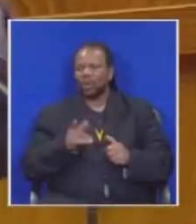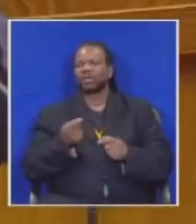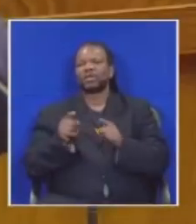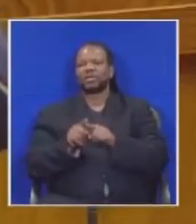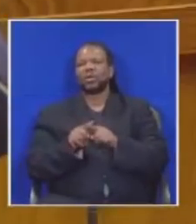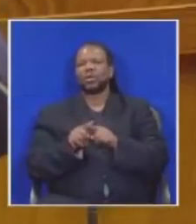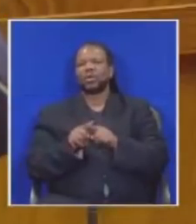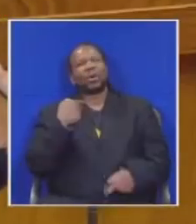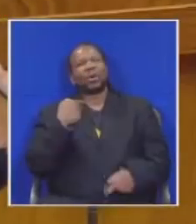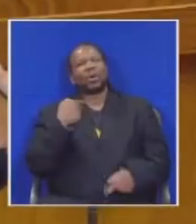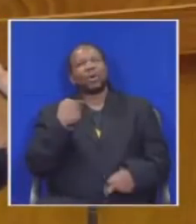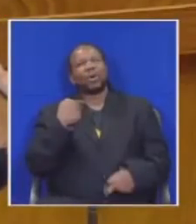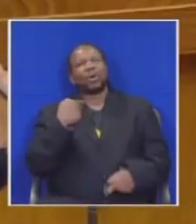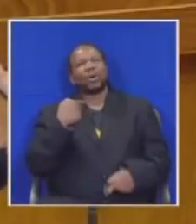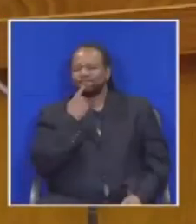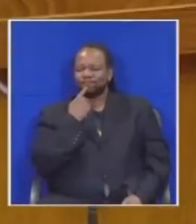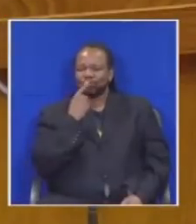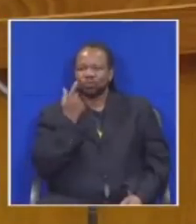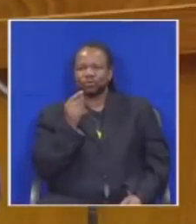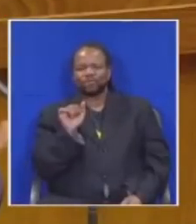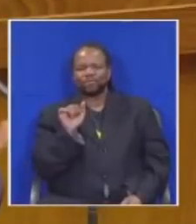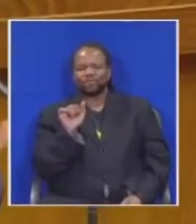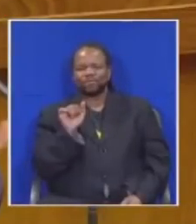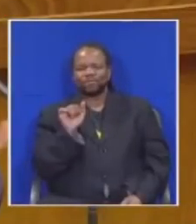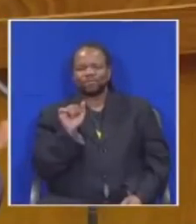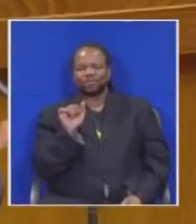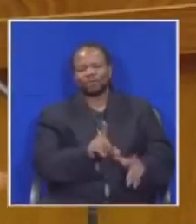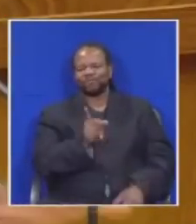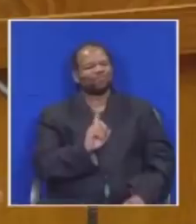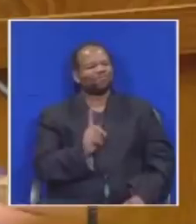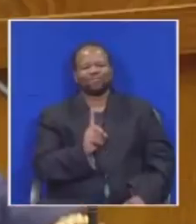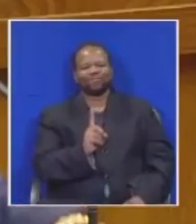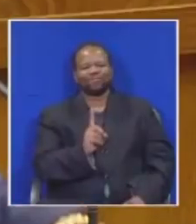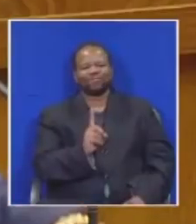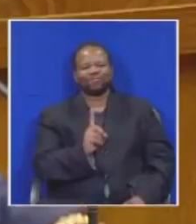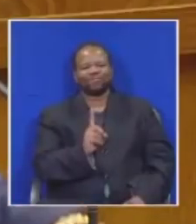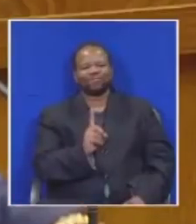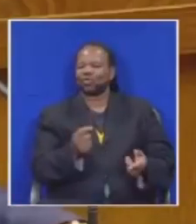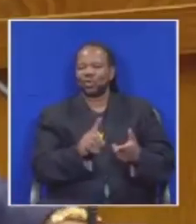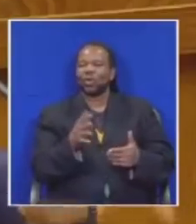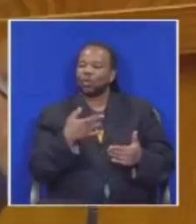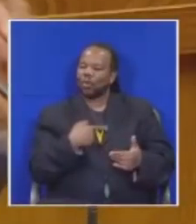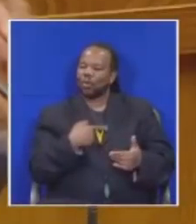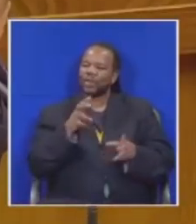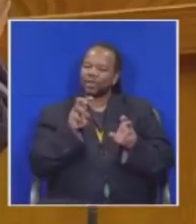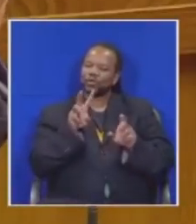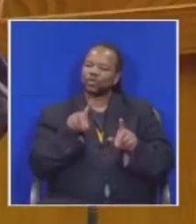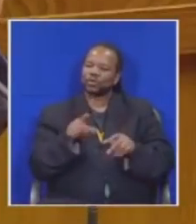I thought I would do so but the legal people said you can't do it because the matter is sub-Judy care now